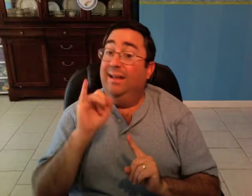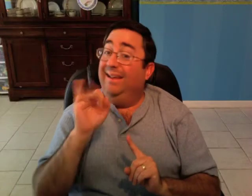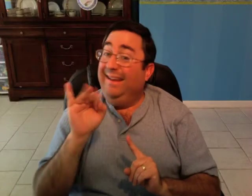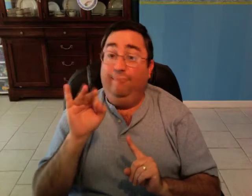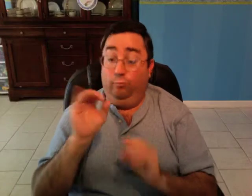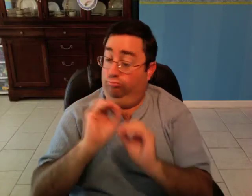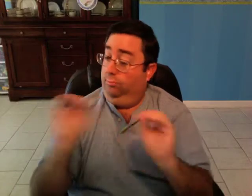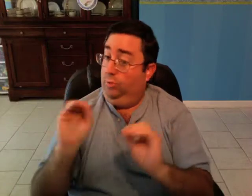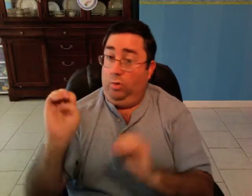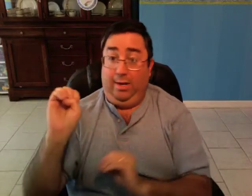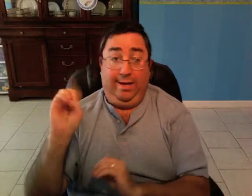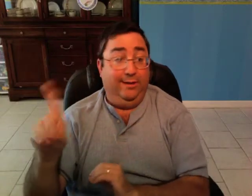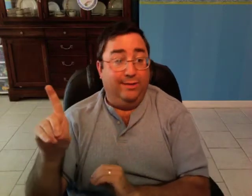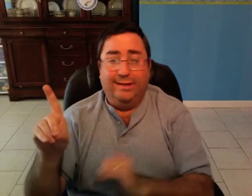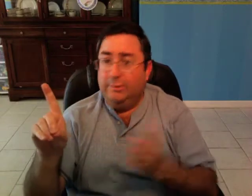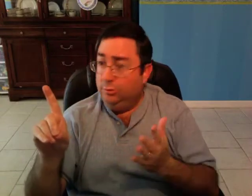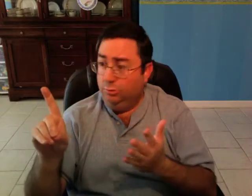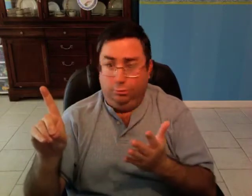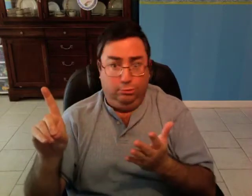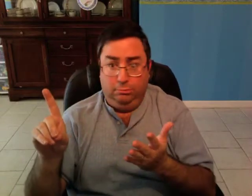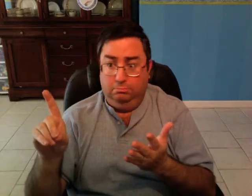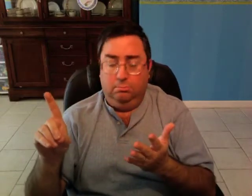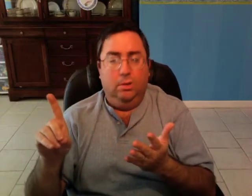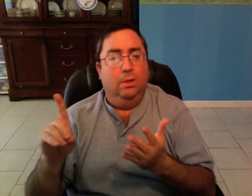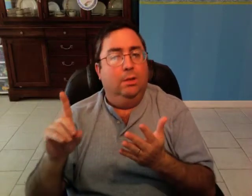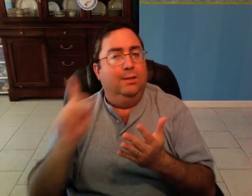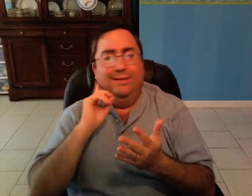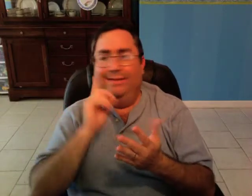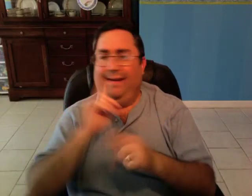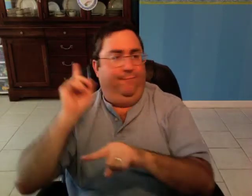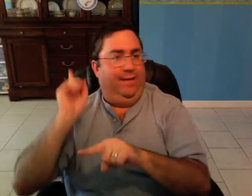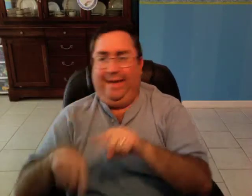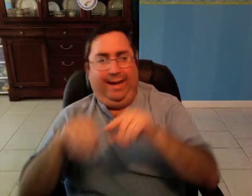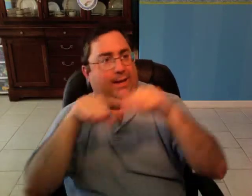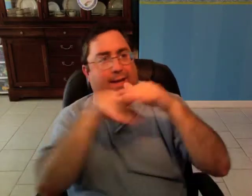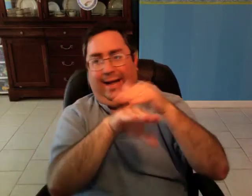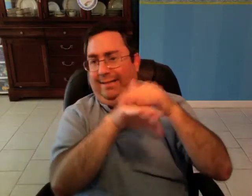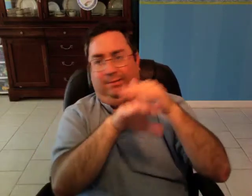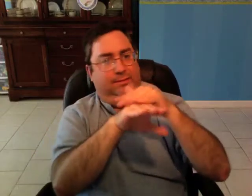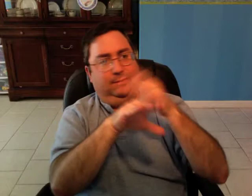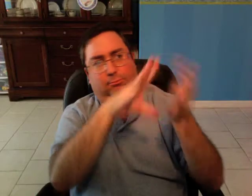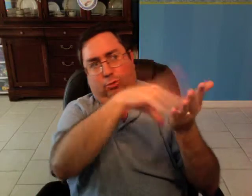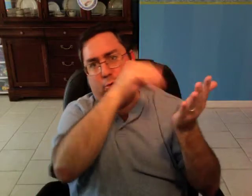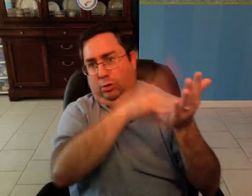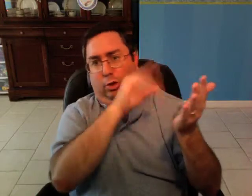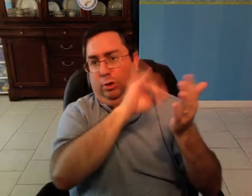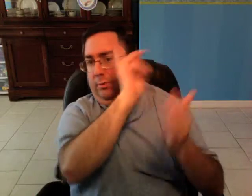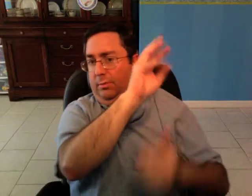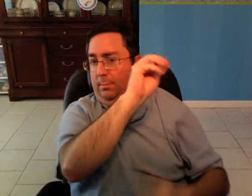without education, Deaf people can't access the majority